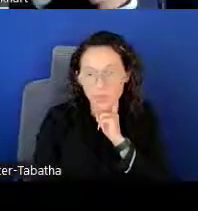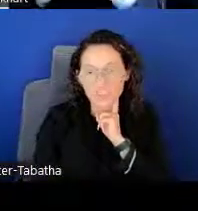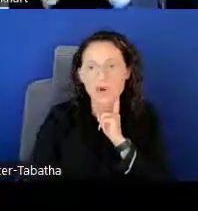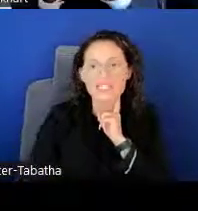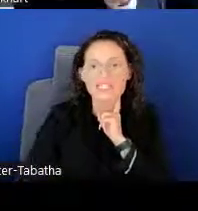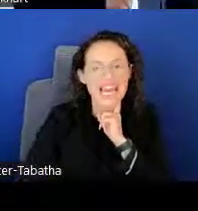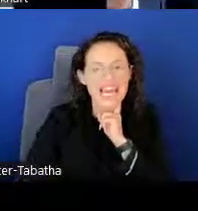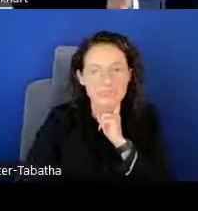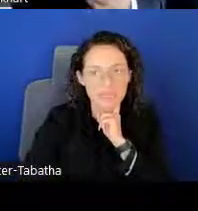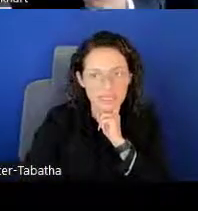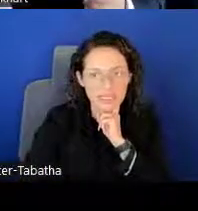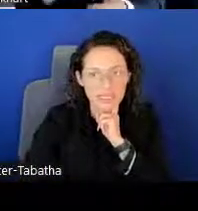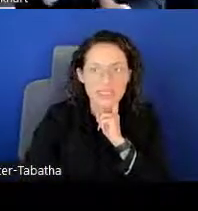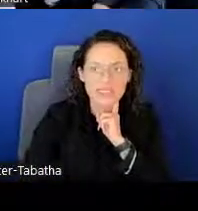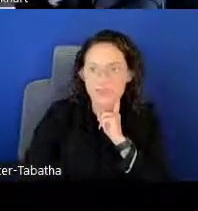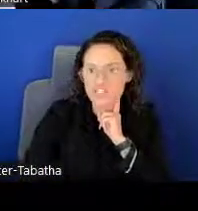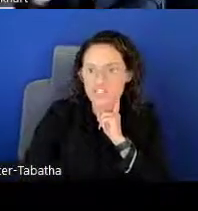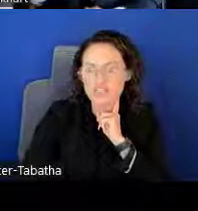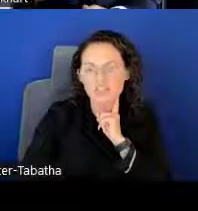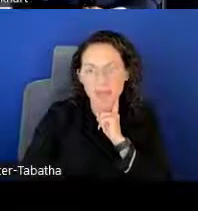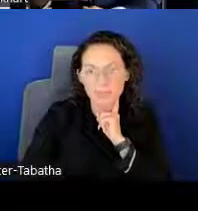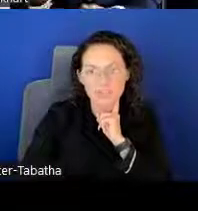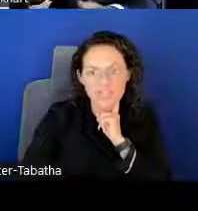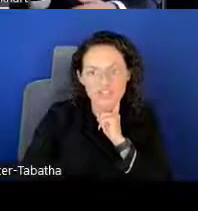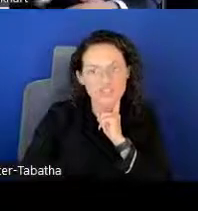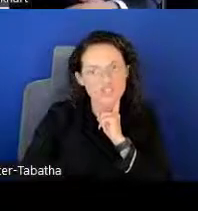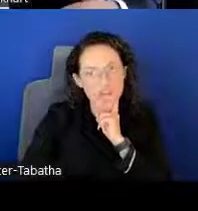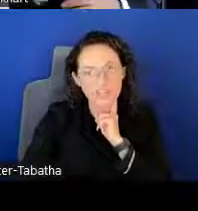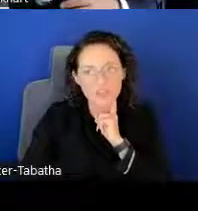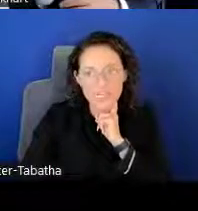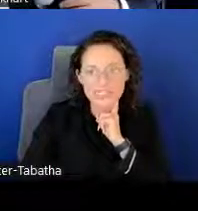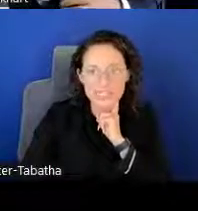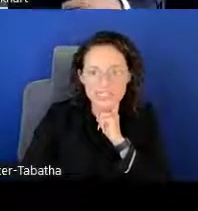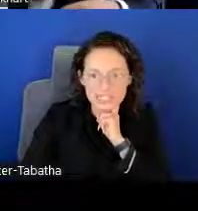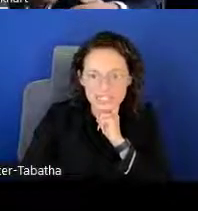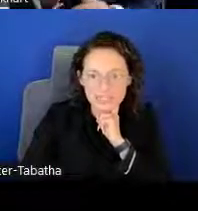We notice last minute submissions of applications are not the best idea,